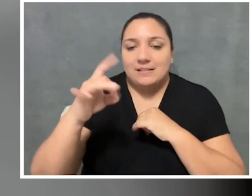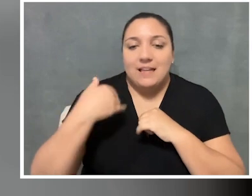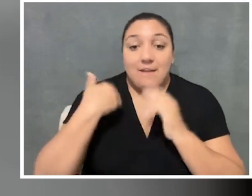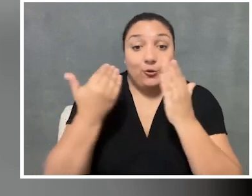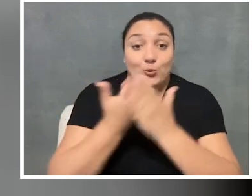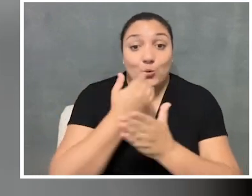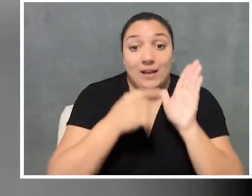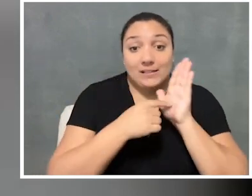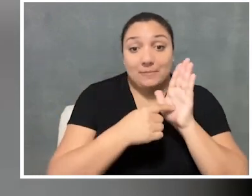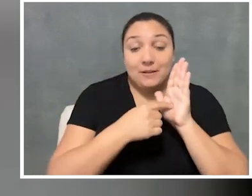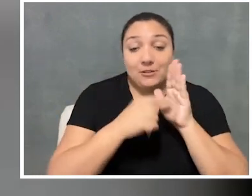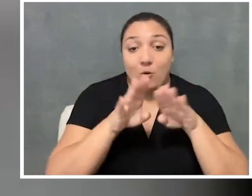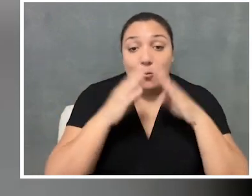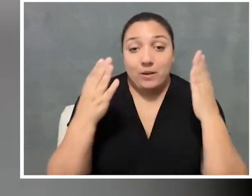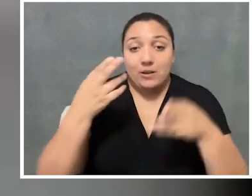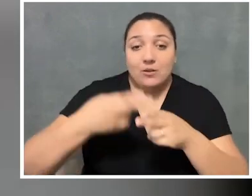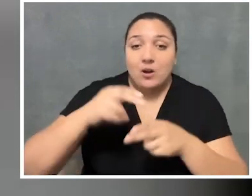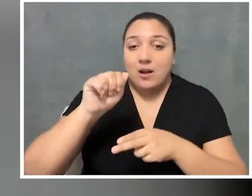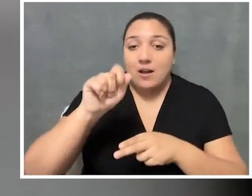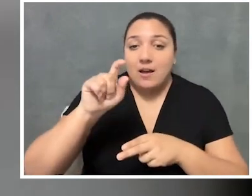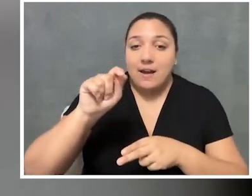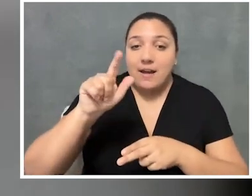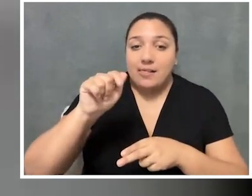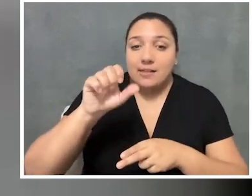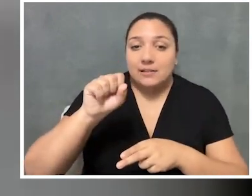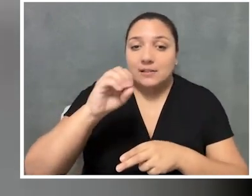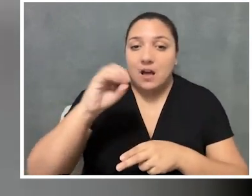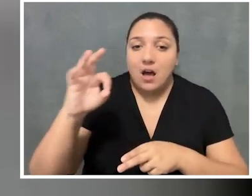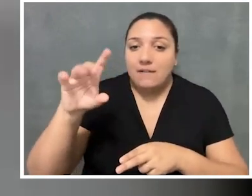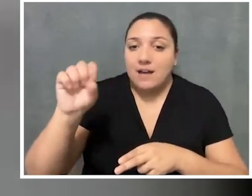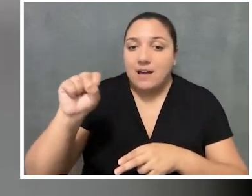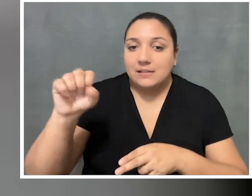we have a brand-new exhibition opening, "The Atlas of Es Devlin,"